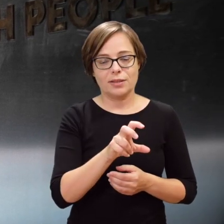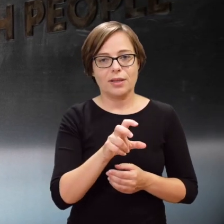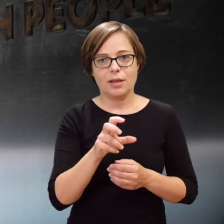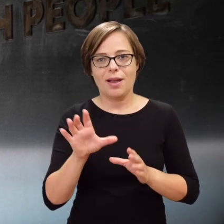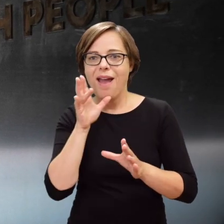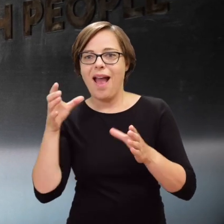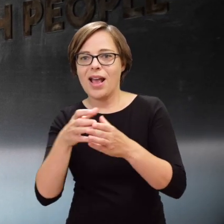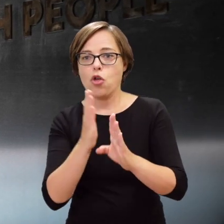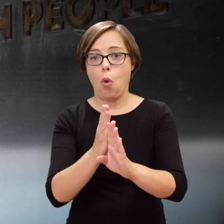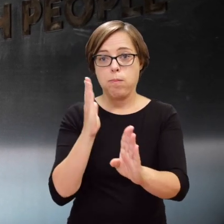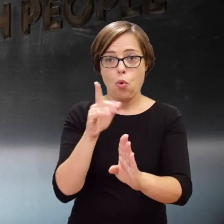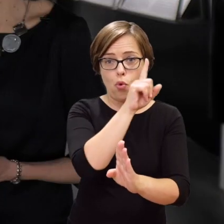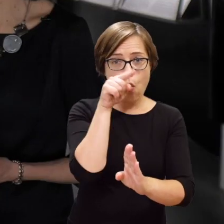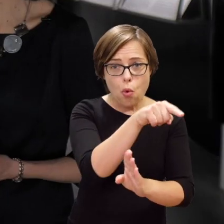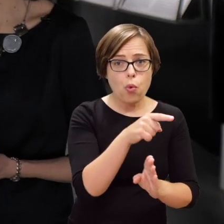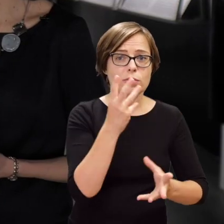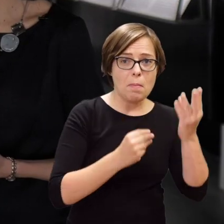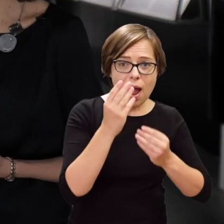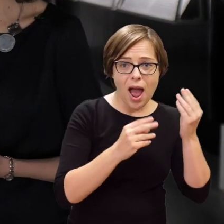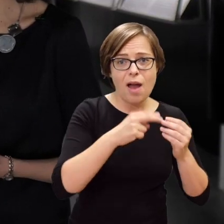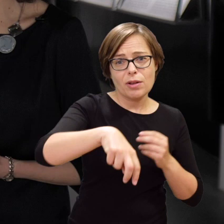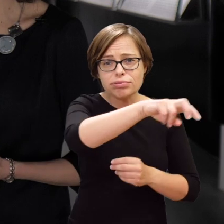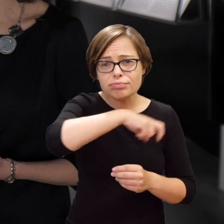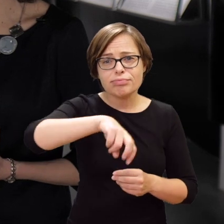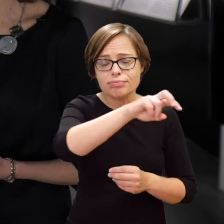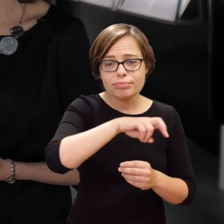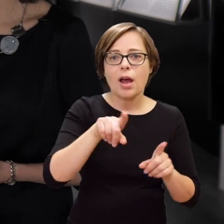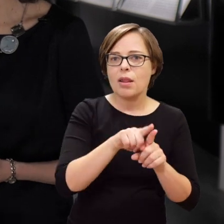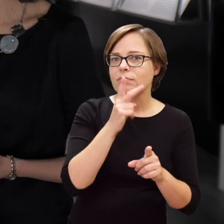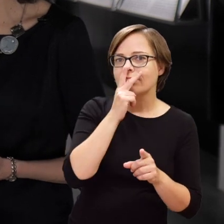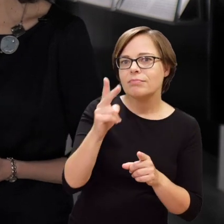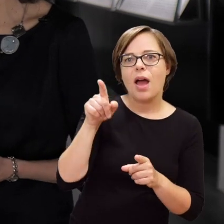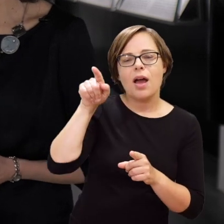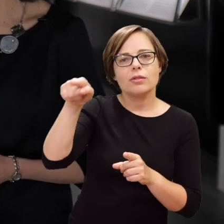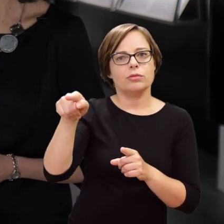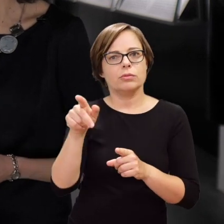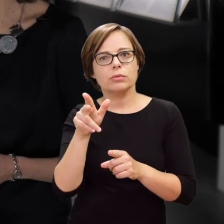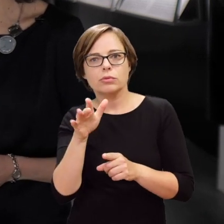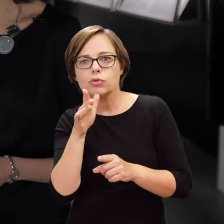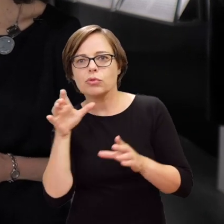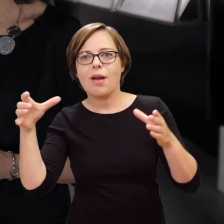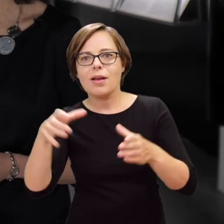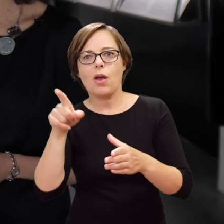while other people were dying in the flames inside the ghetto, right beyond the wall.